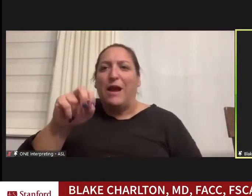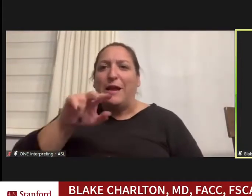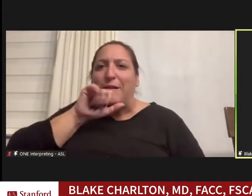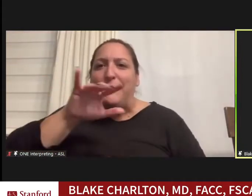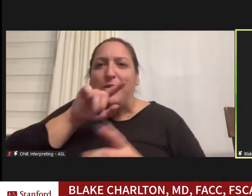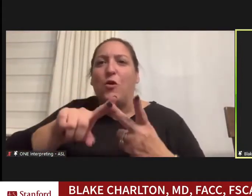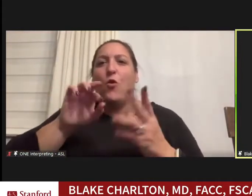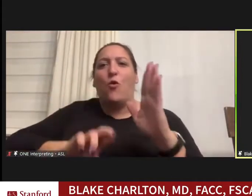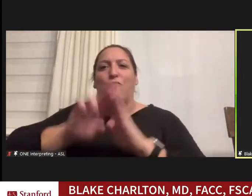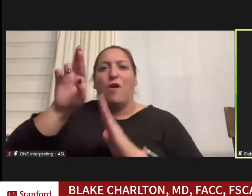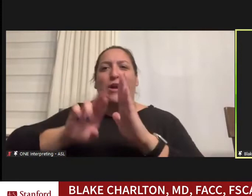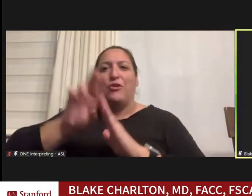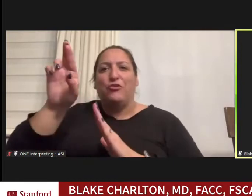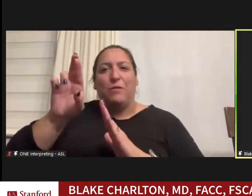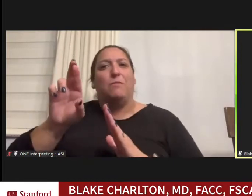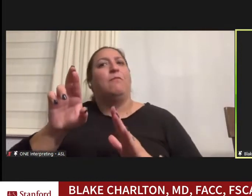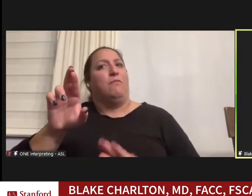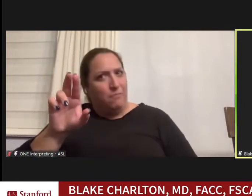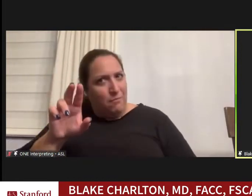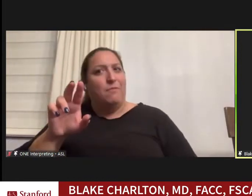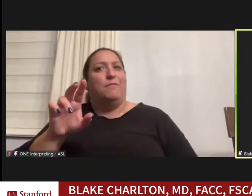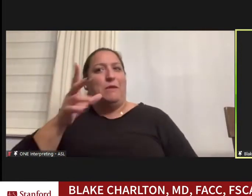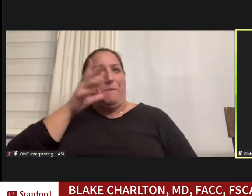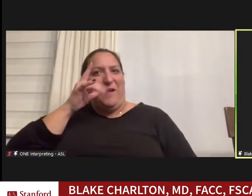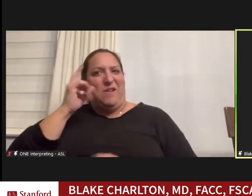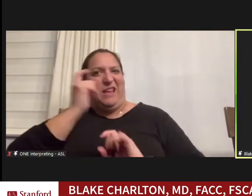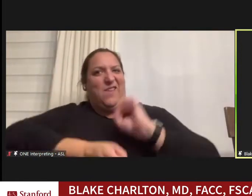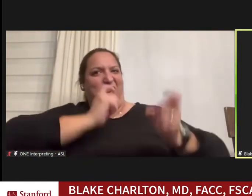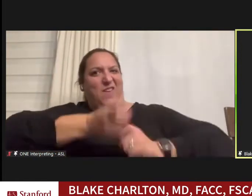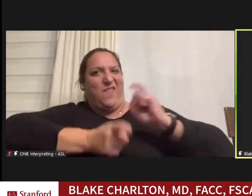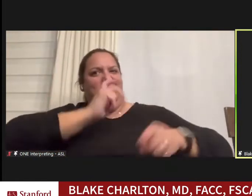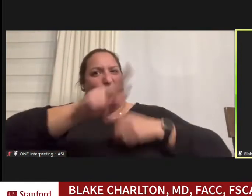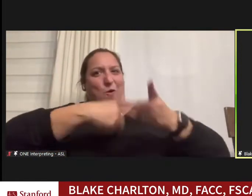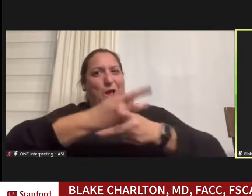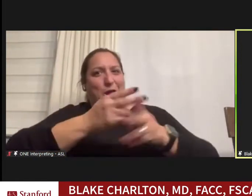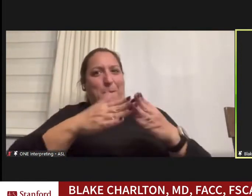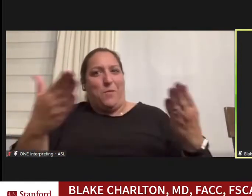cover so he surrounded me with these books because I love that literature, I struggled